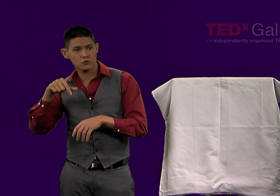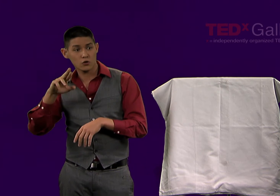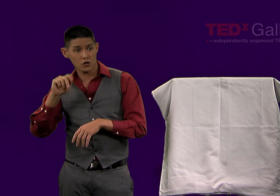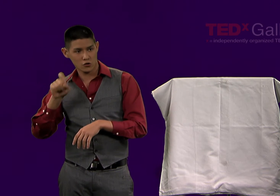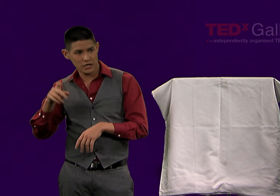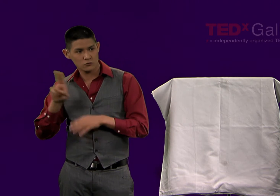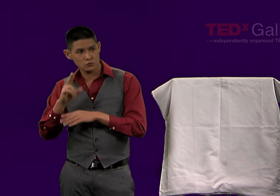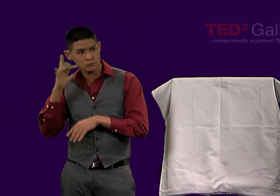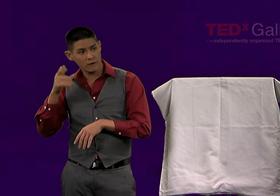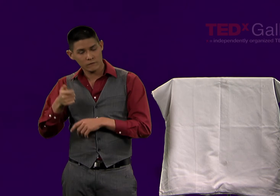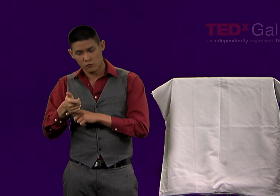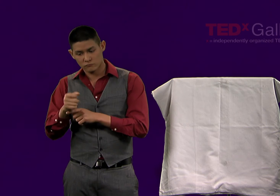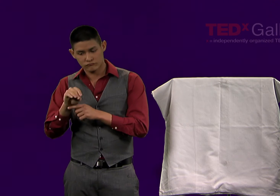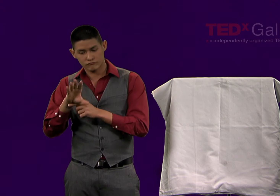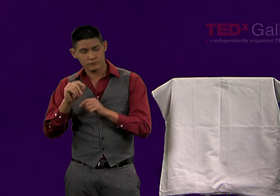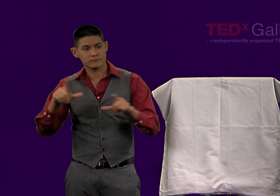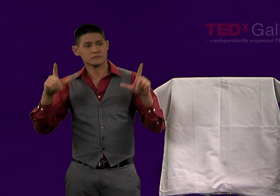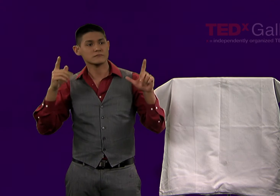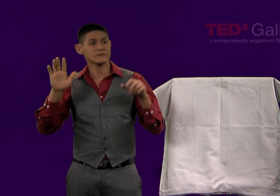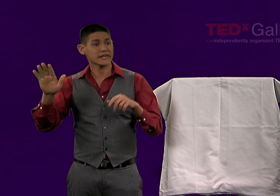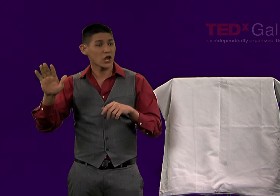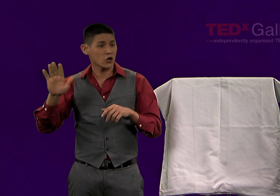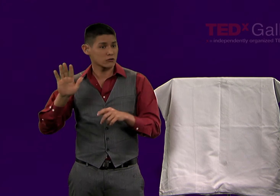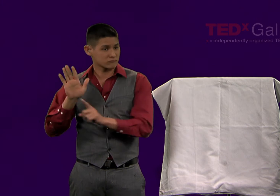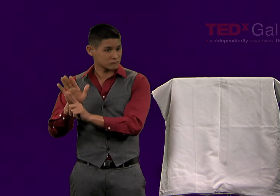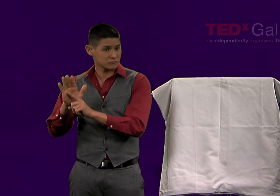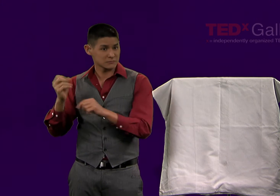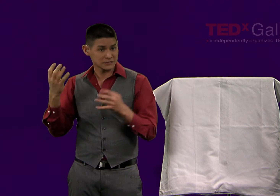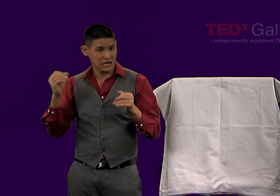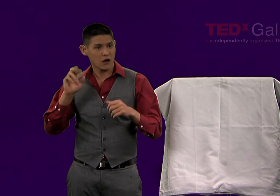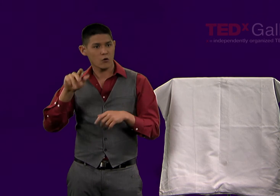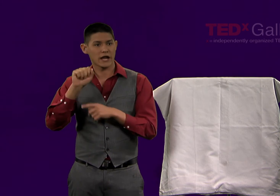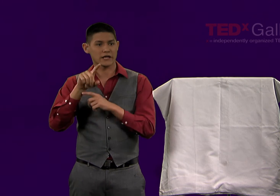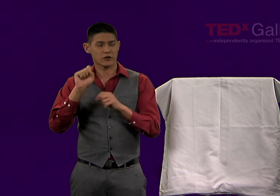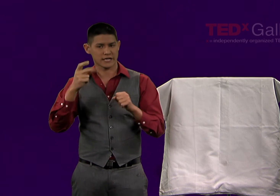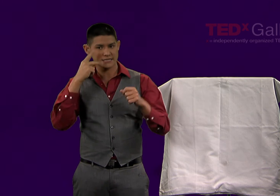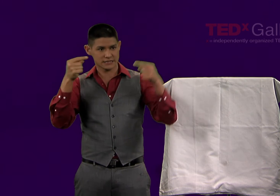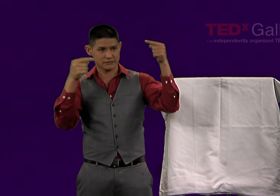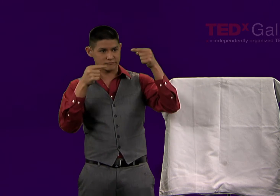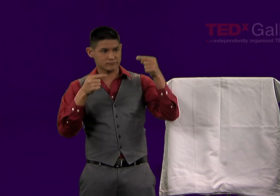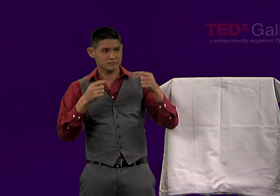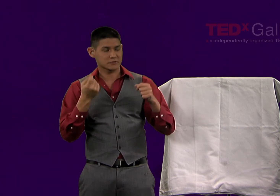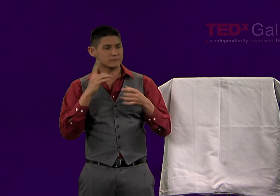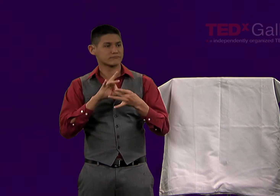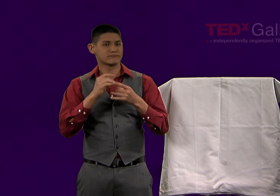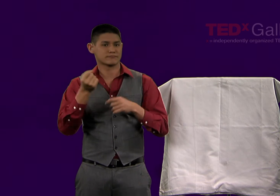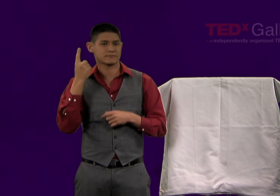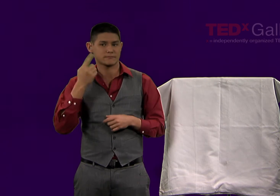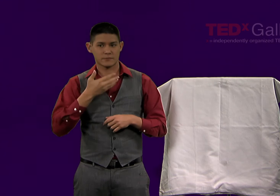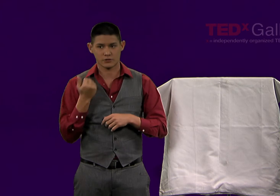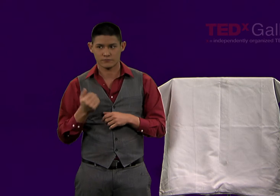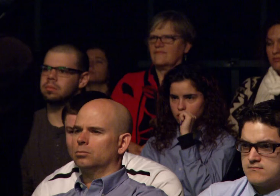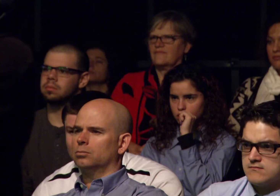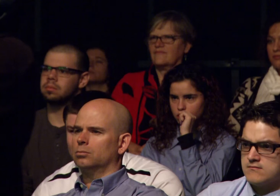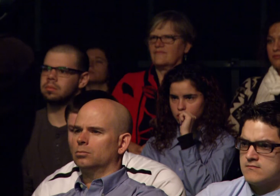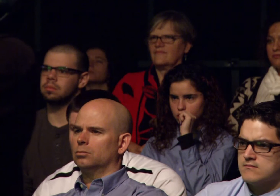If there's some English text information, with the QR code, they could click on that and connect then to a version